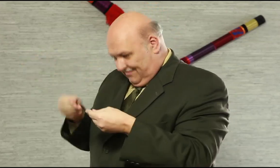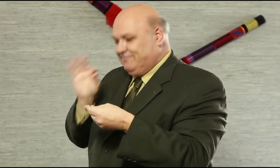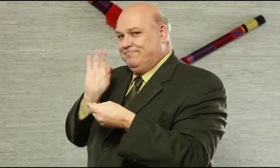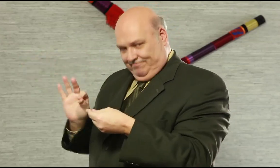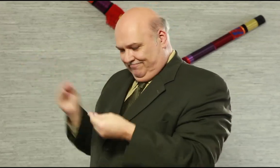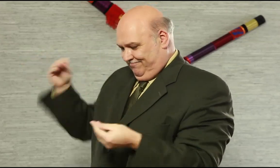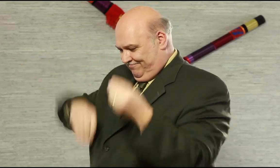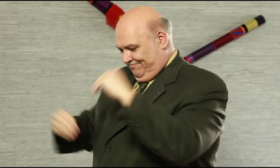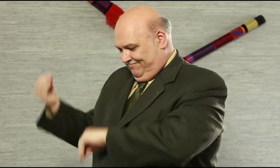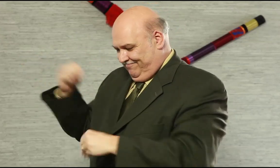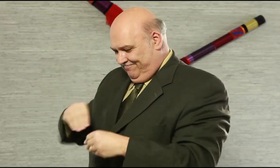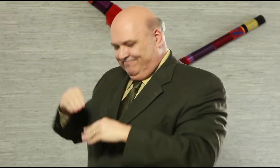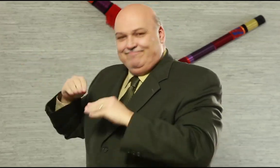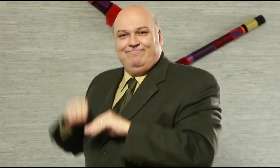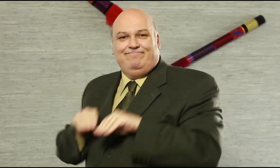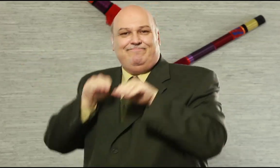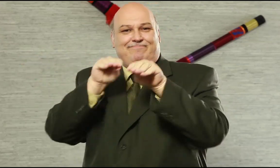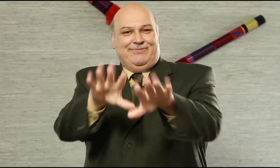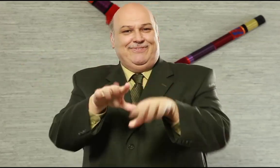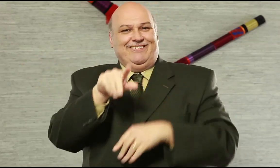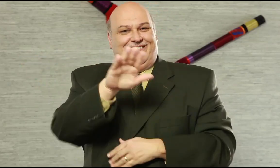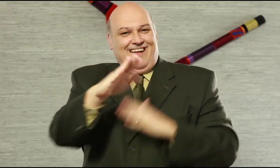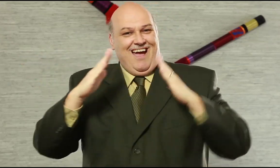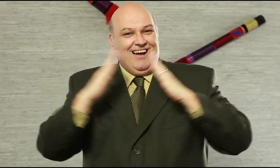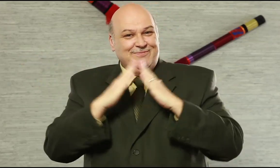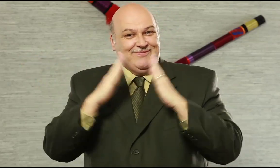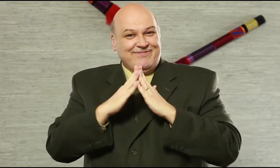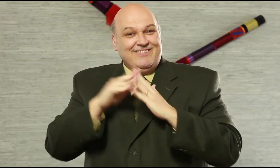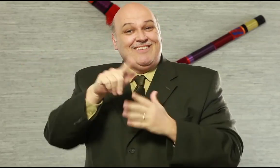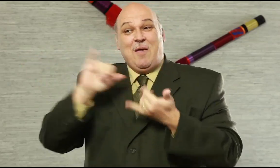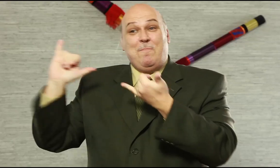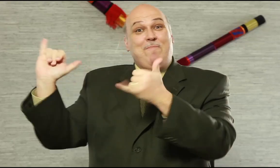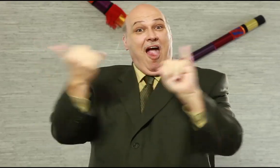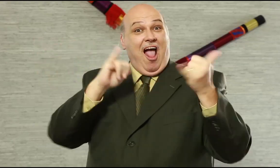with other viewers and through H3 media!